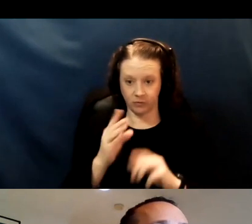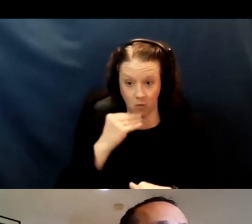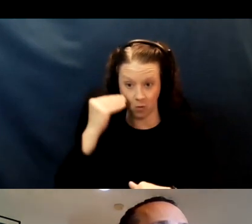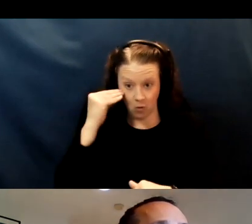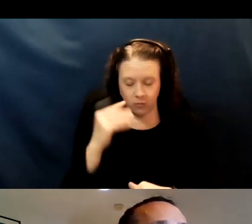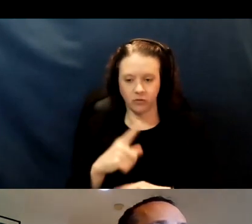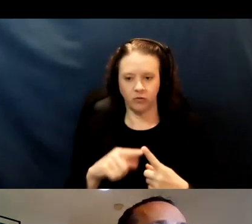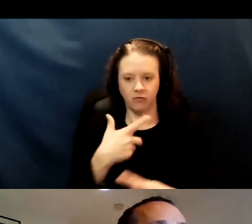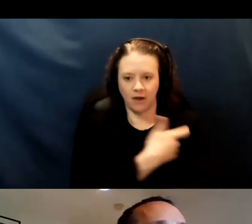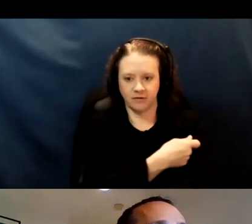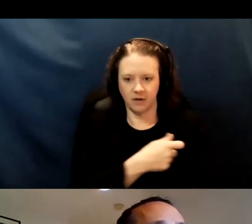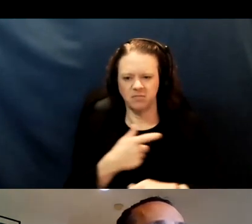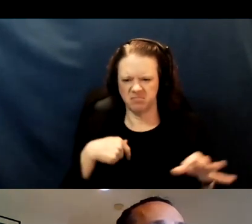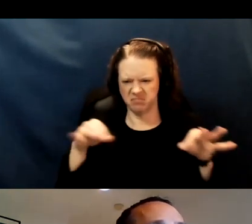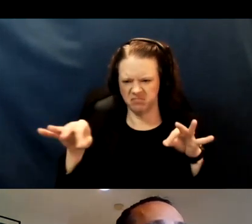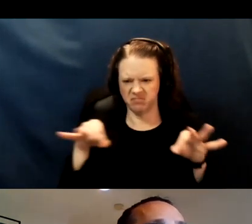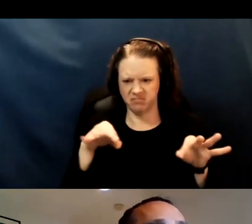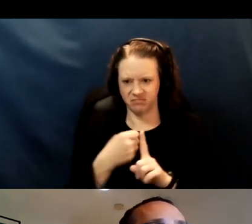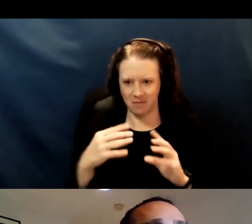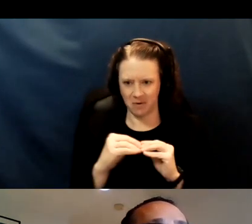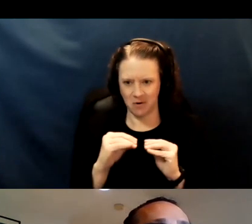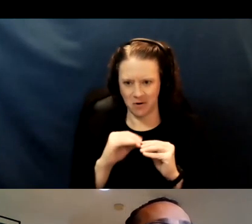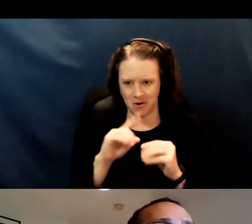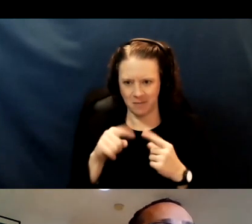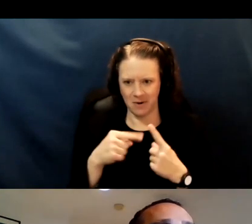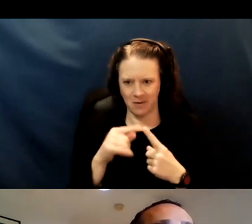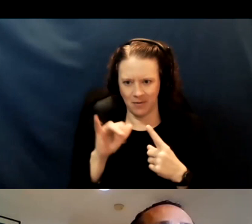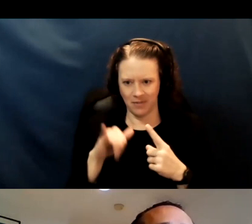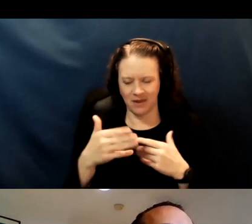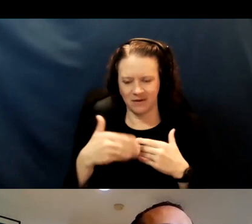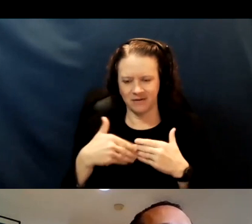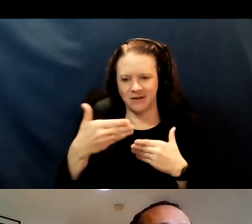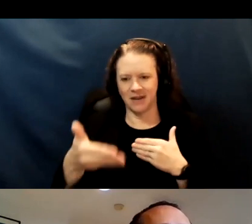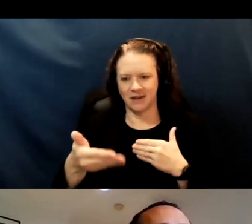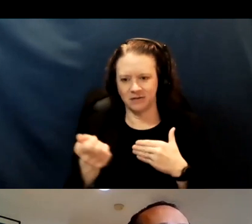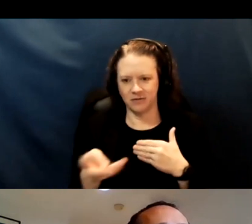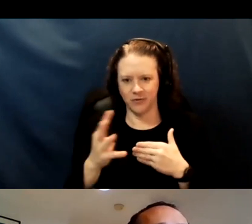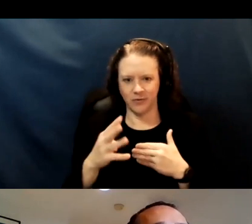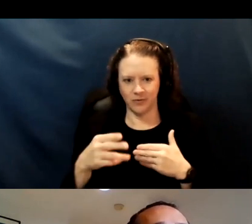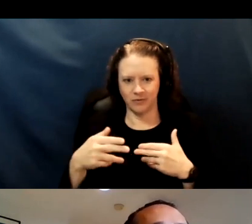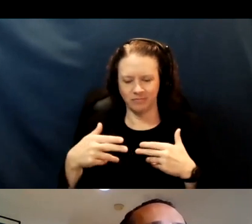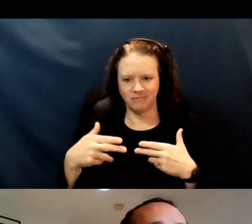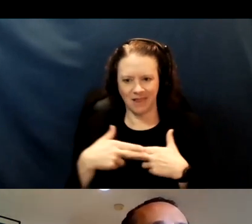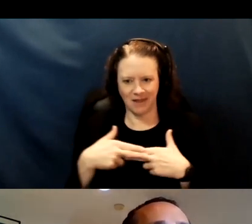So, I'll go into more detail on that over the next few slides. Apologies for how busy this slide is.